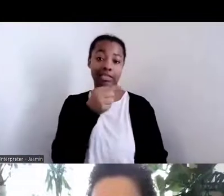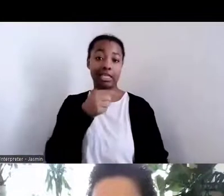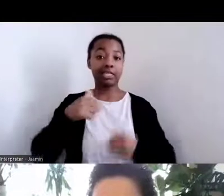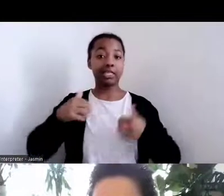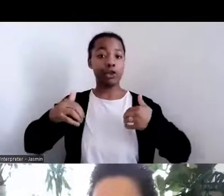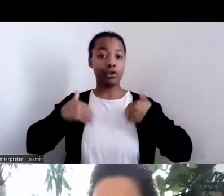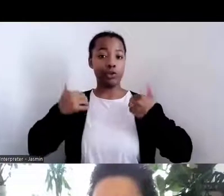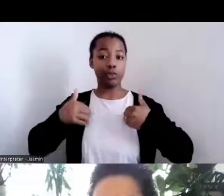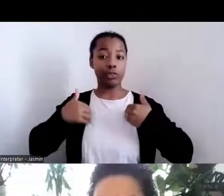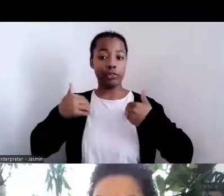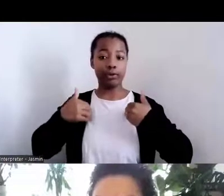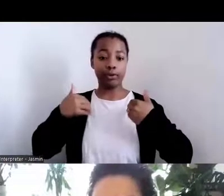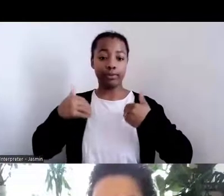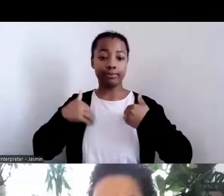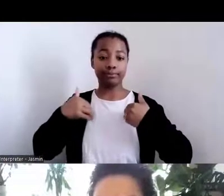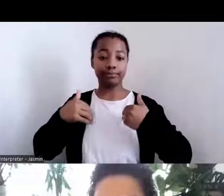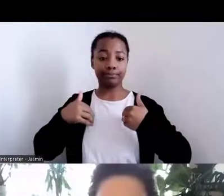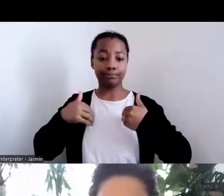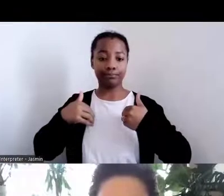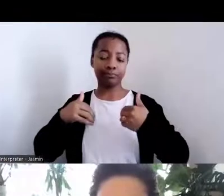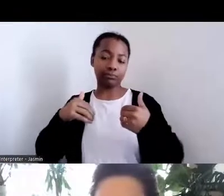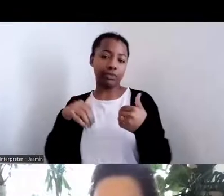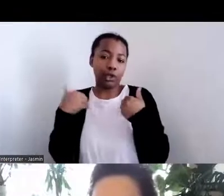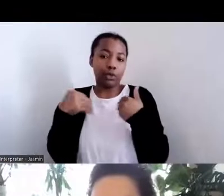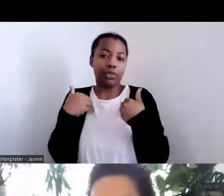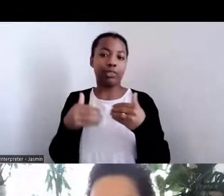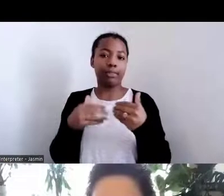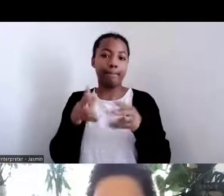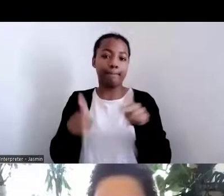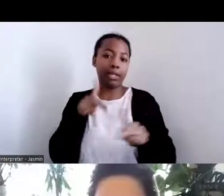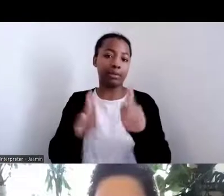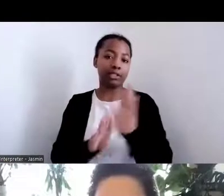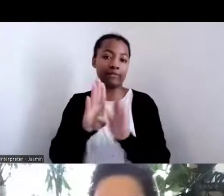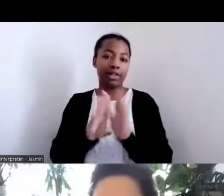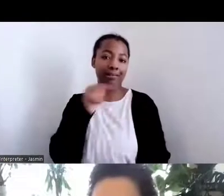created this health rug. And so I hope you are influenced by all of the